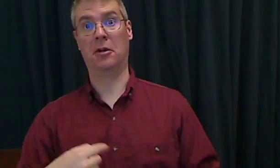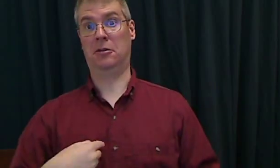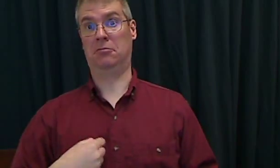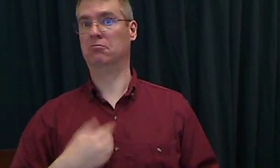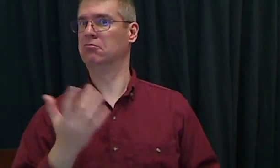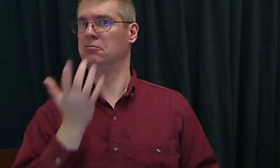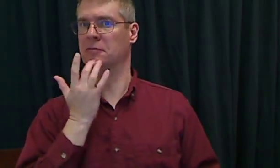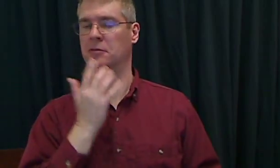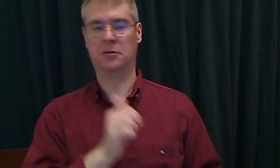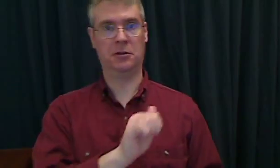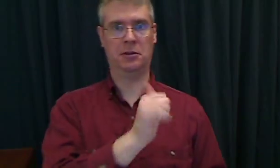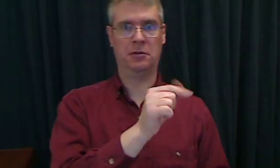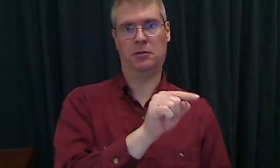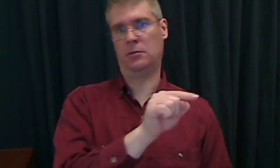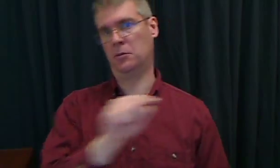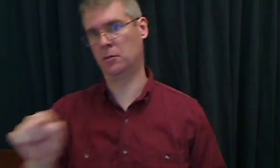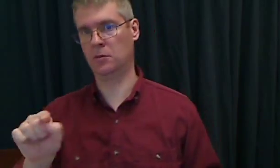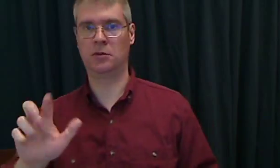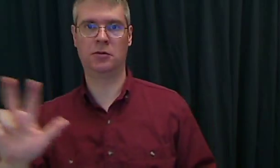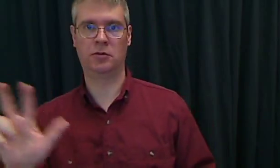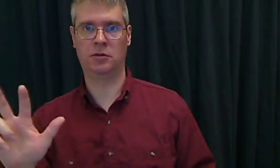I prefer signing "10:00-3:00" like this.